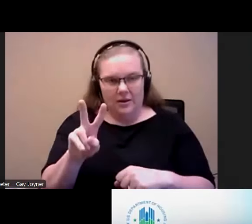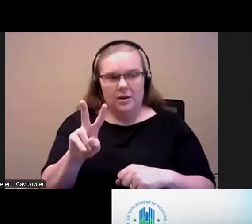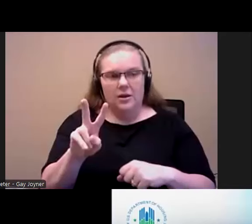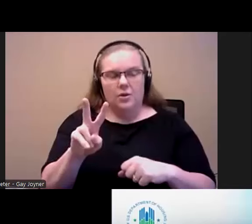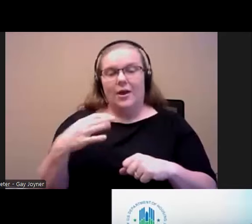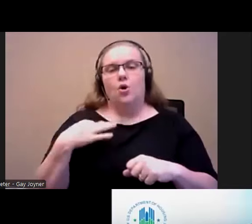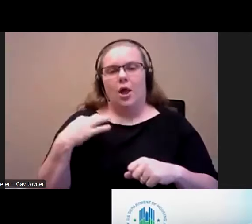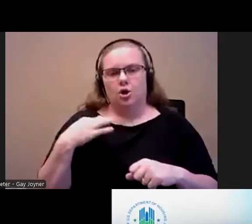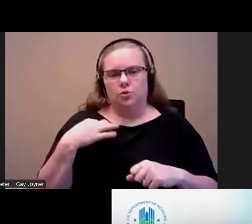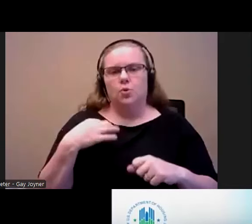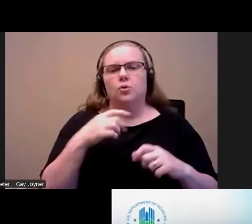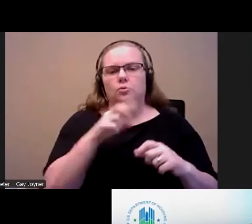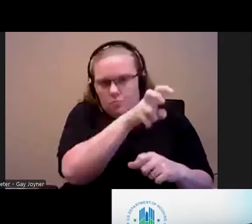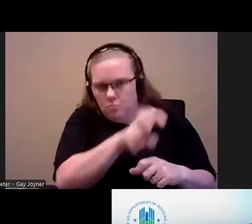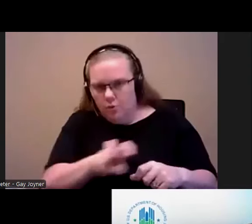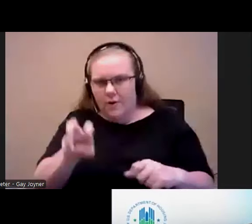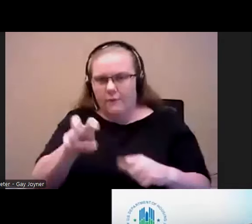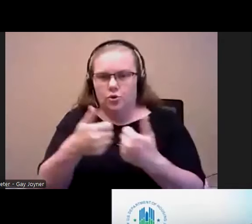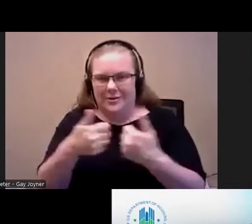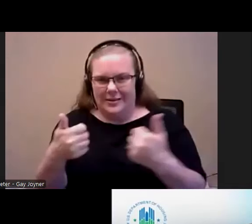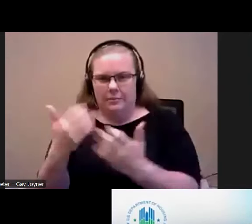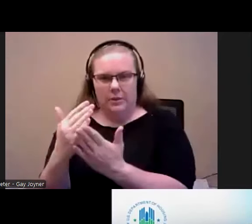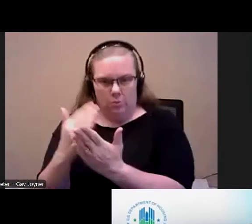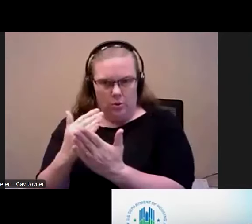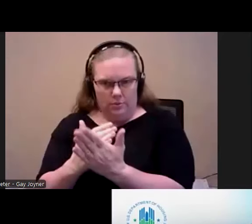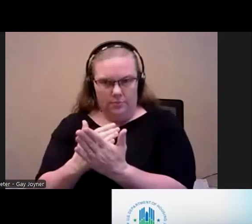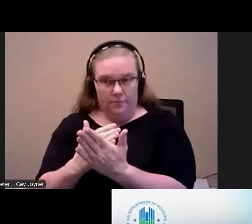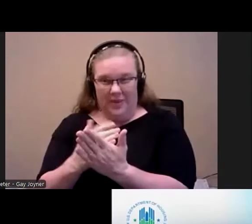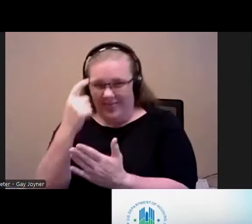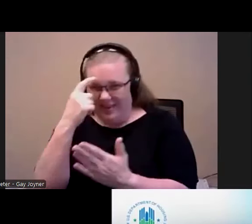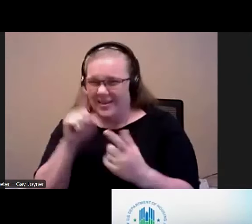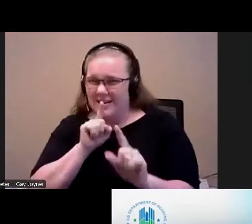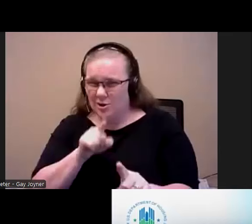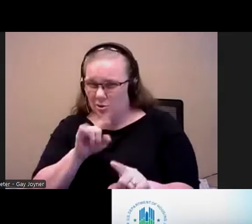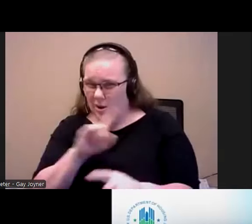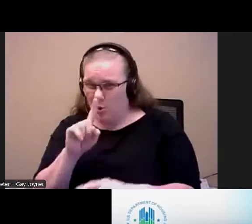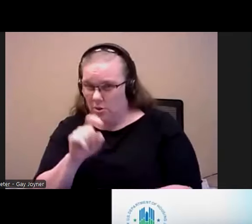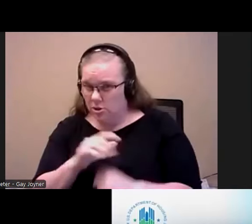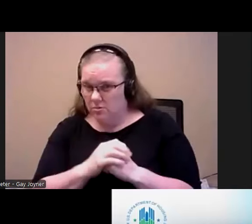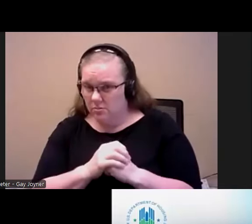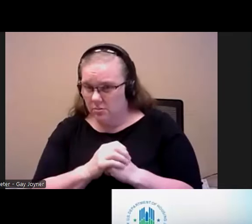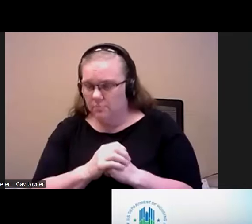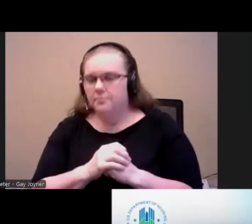to be moved over to the separate waiting list. I think that answers the question. Thank you.